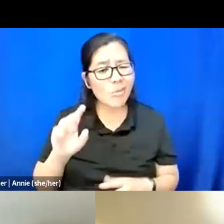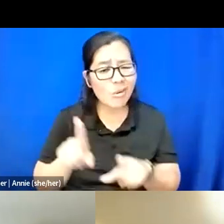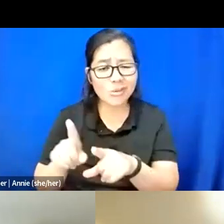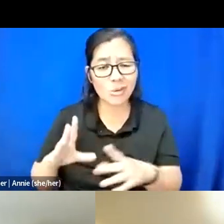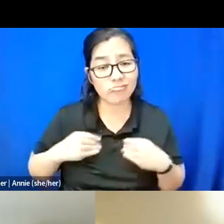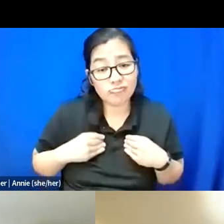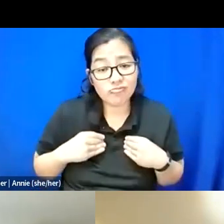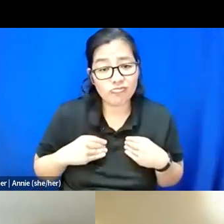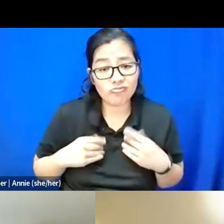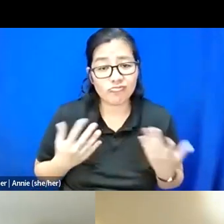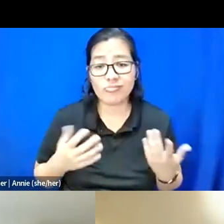I don't have to professionalize my skillset.